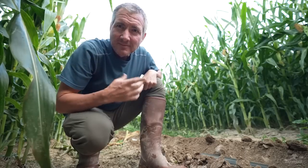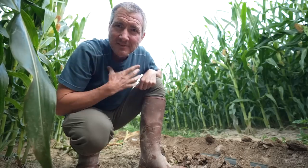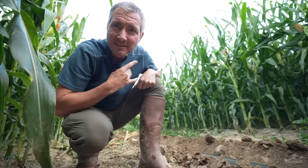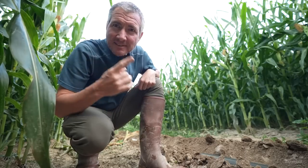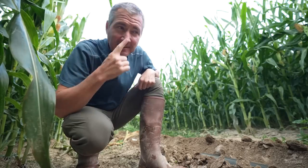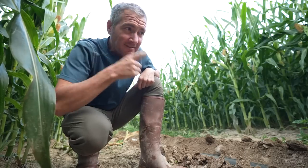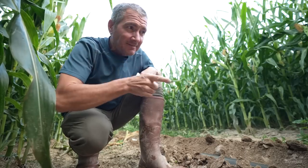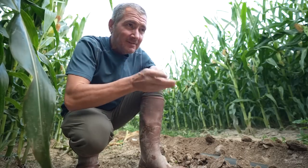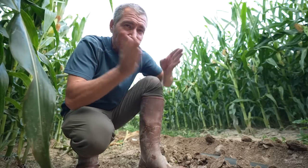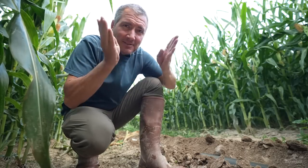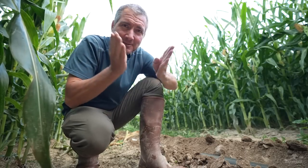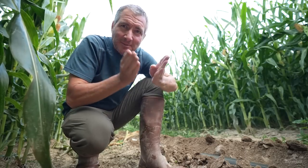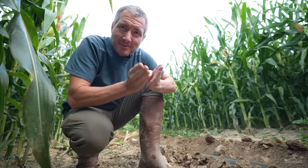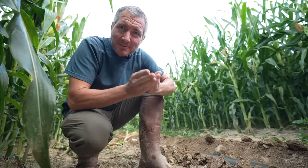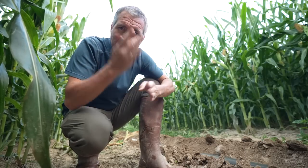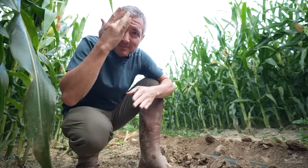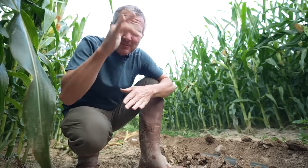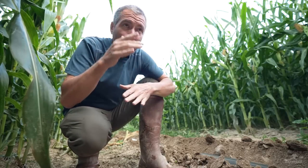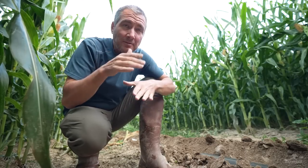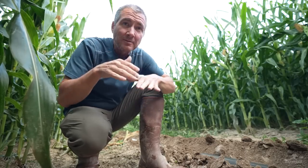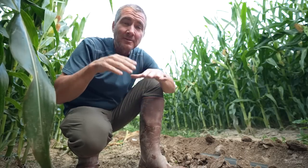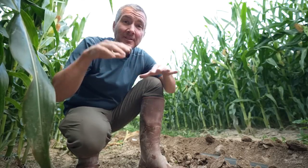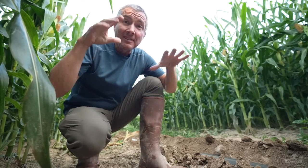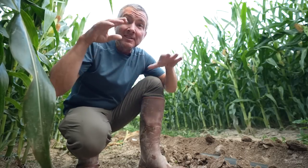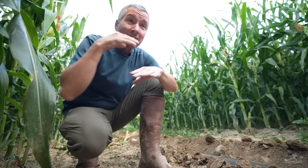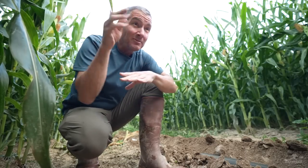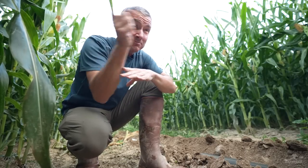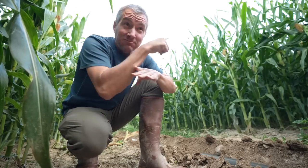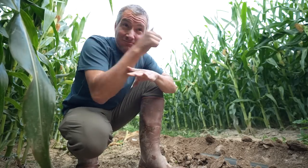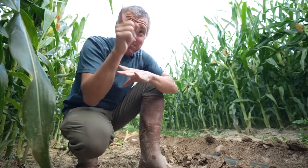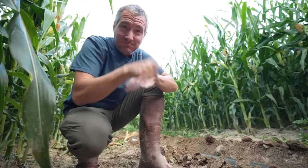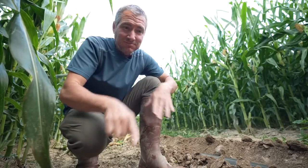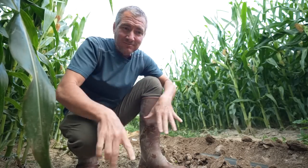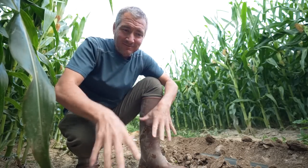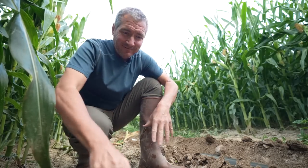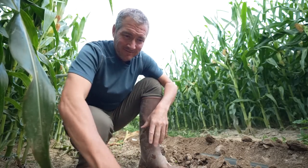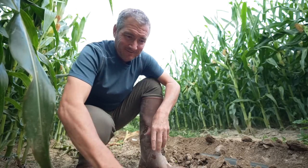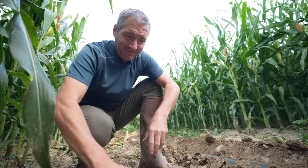Interesting! They dug out a trough for the sprinklers.